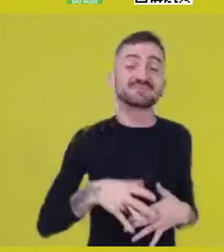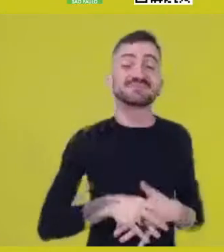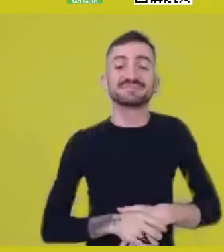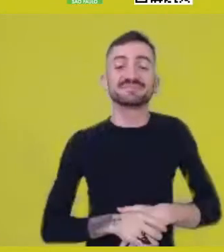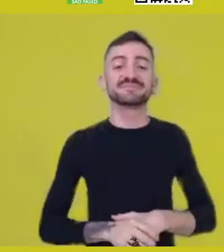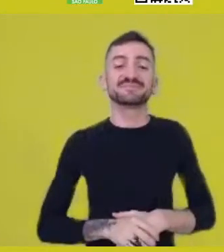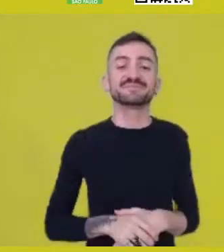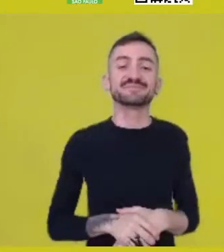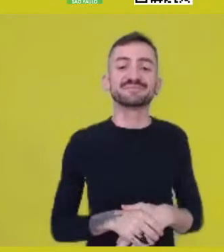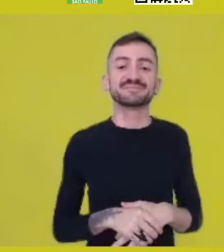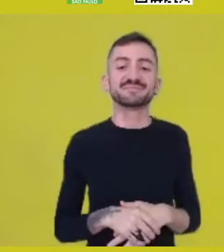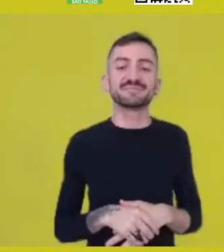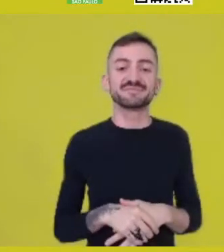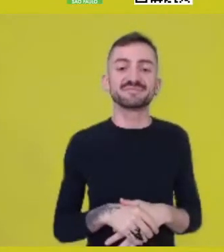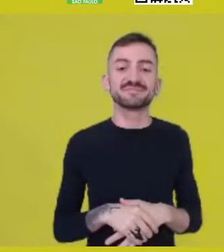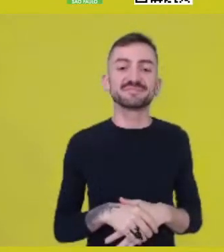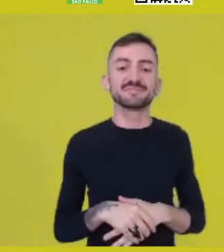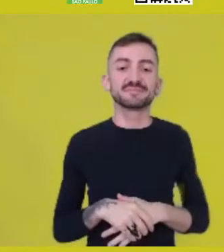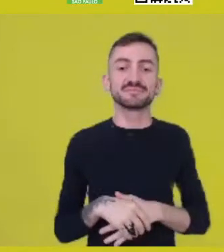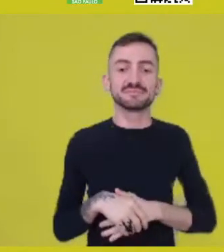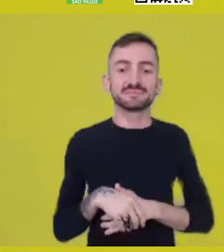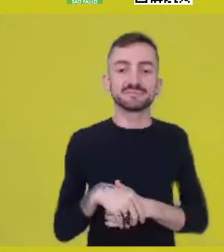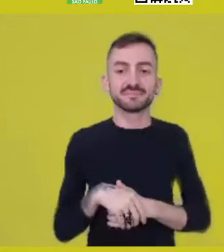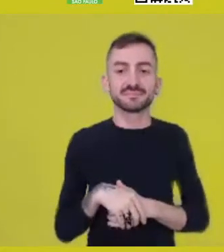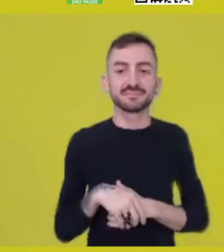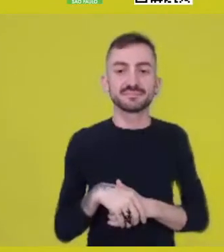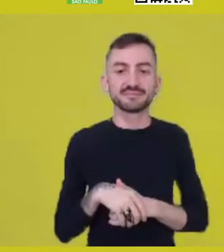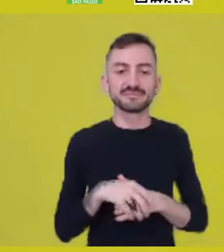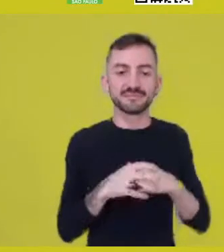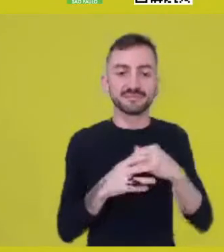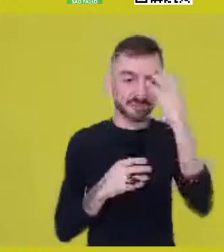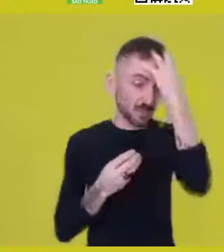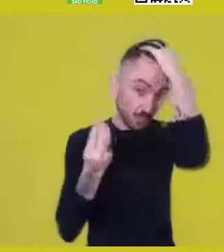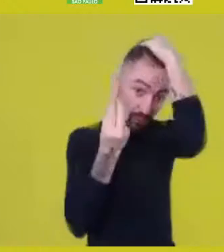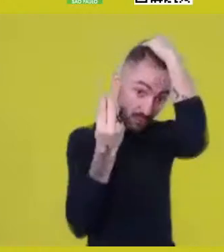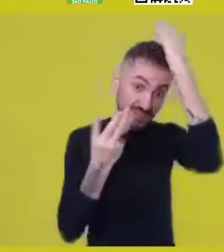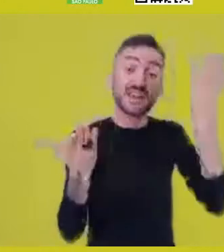We’ve been hit by... a river.